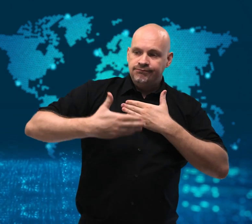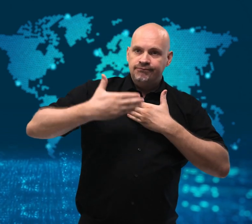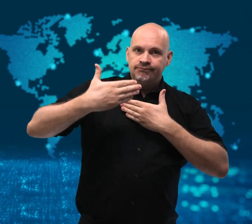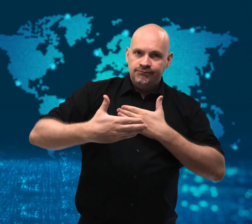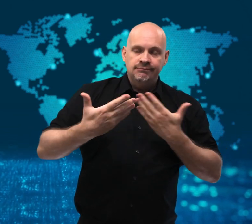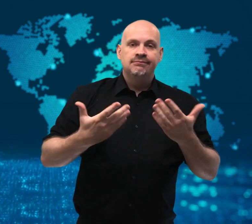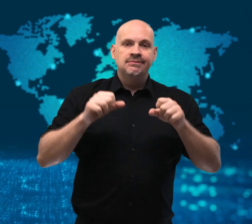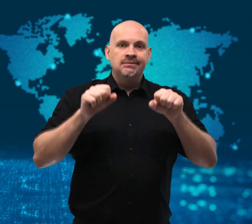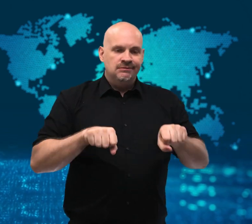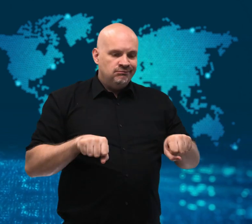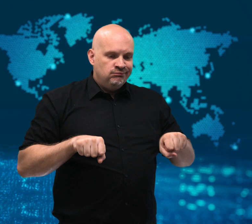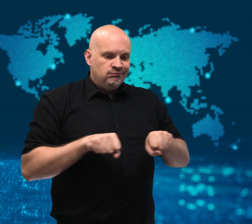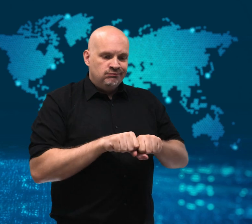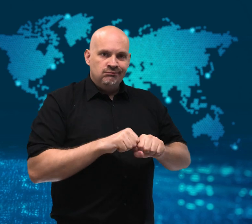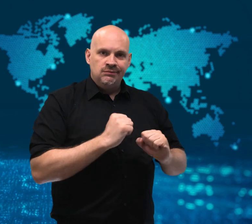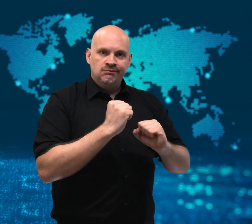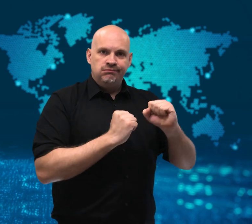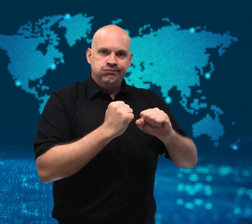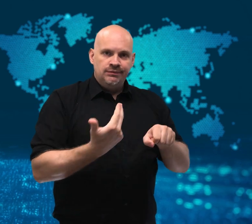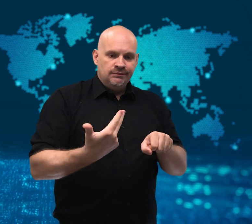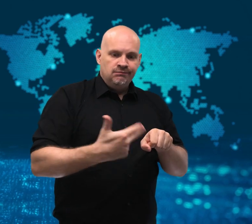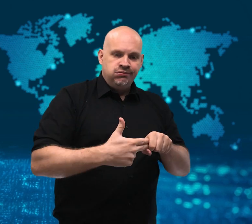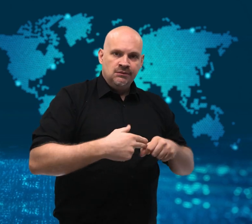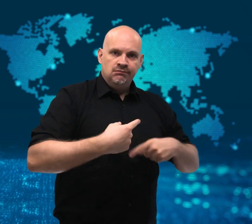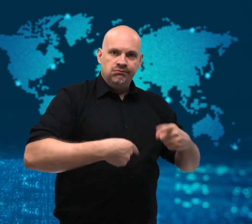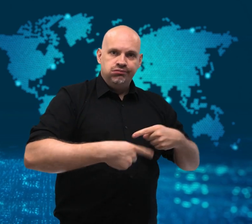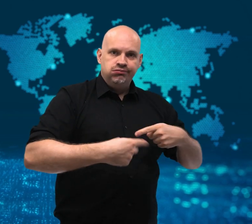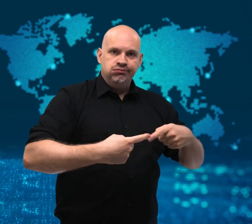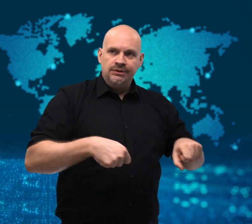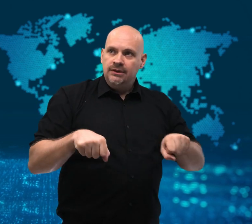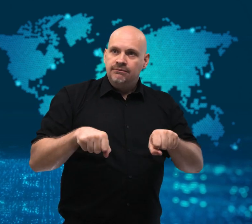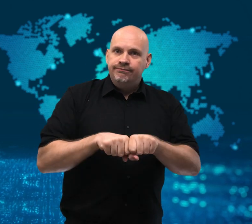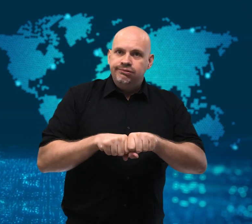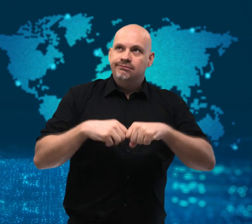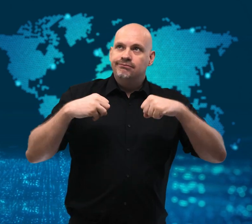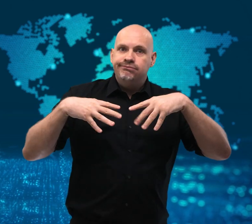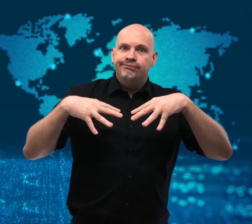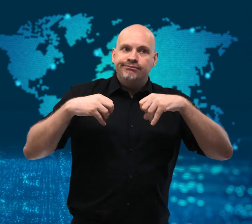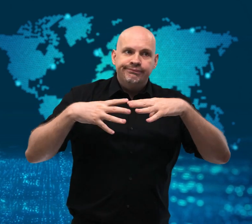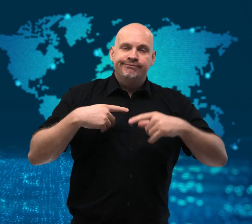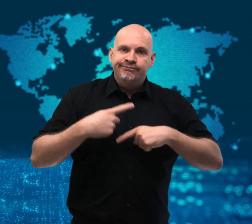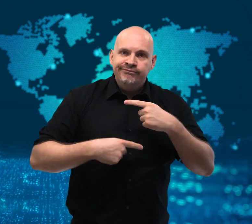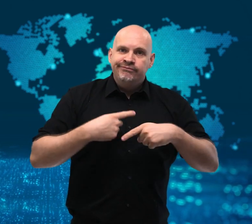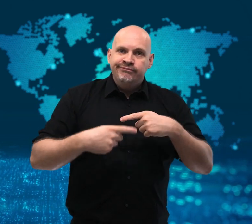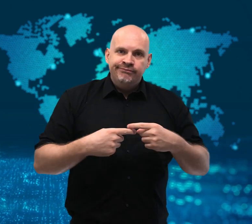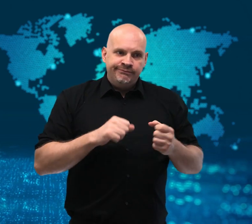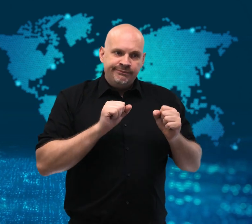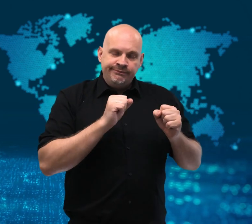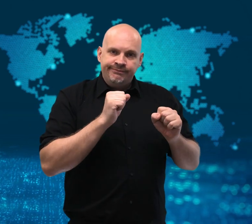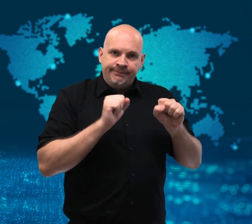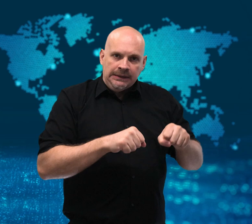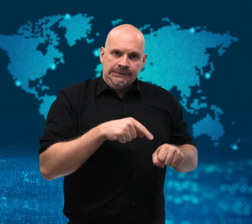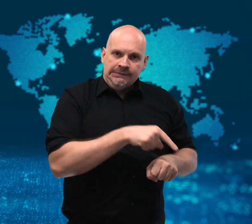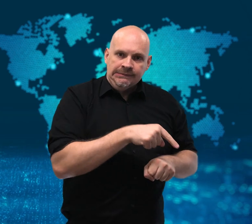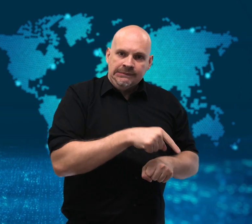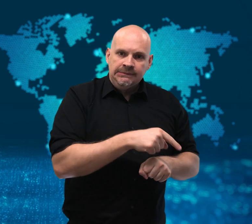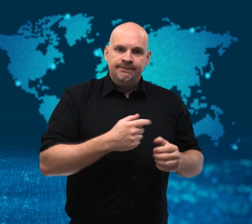Many struggled without power for hours every day,